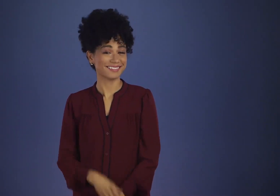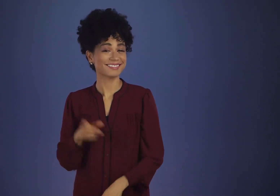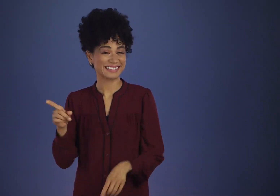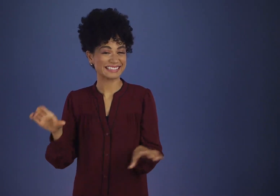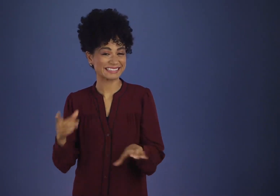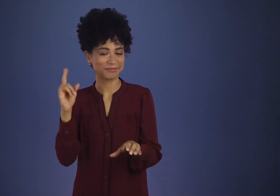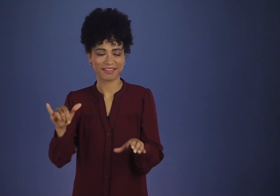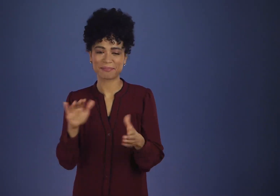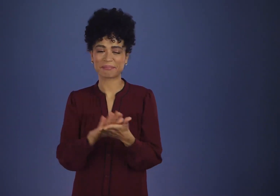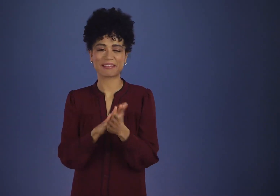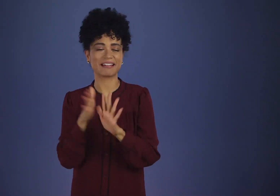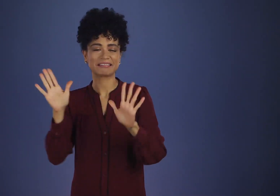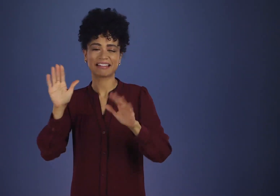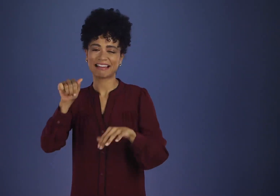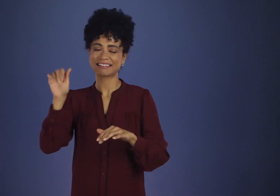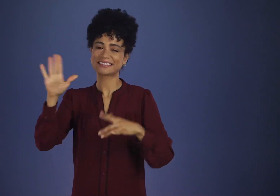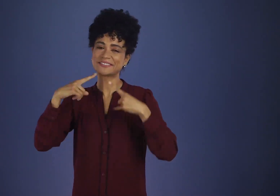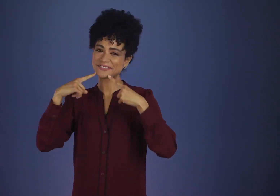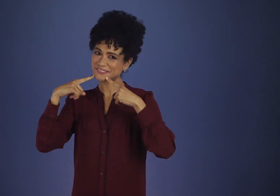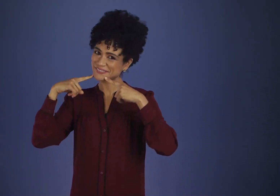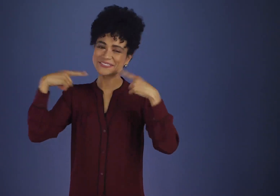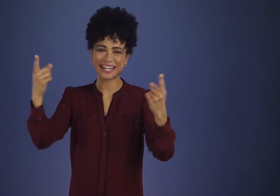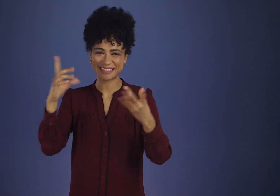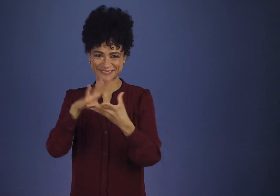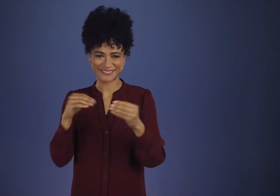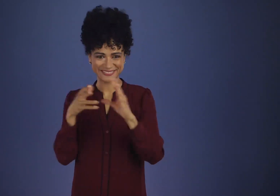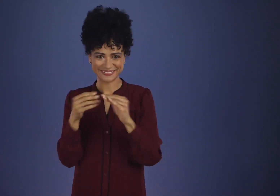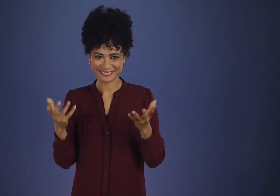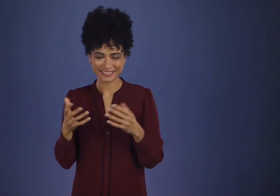Then he did something else that was to become an A.A. classic.